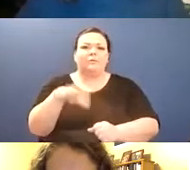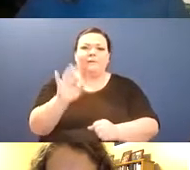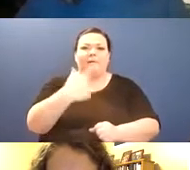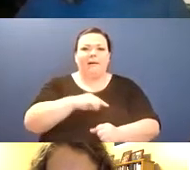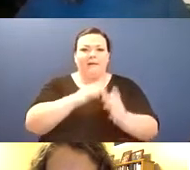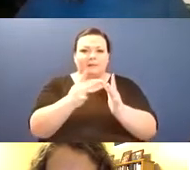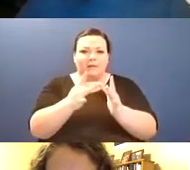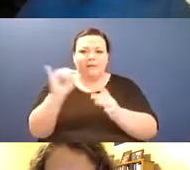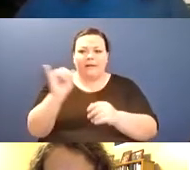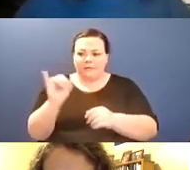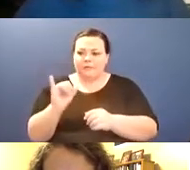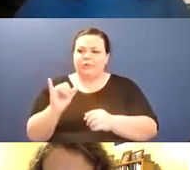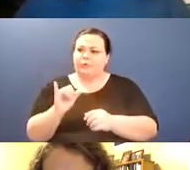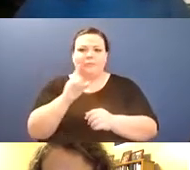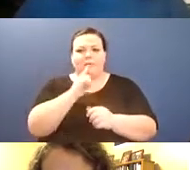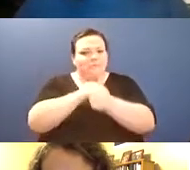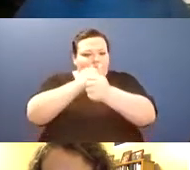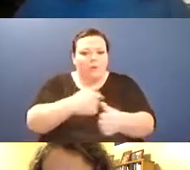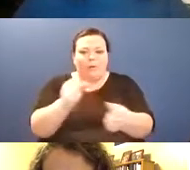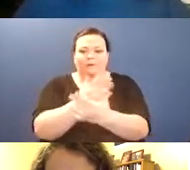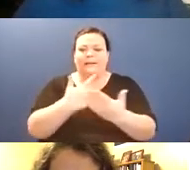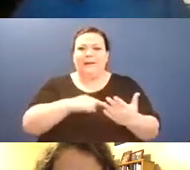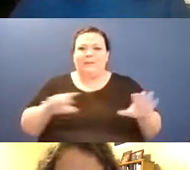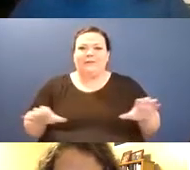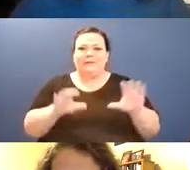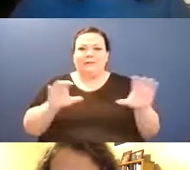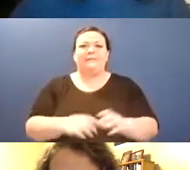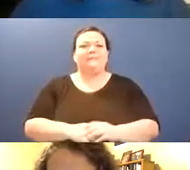Because of it, we're able to reach people who might not otherwise be able to make our events